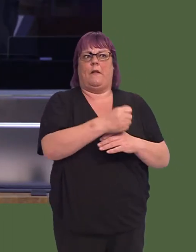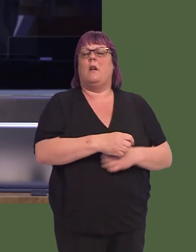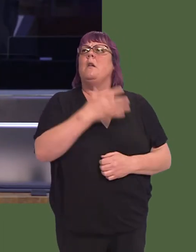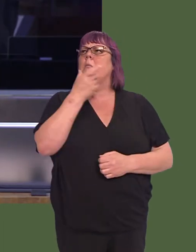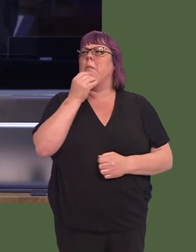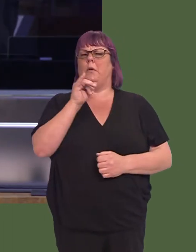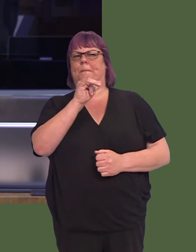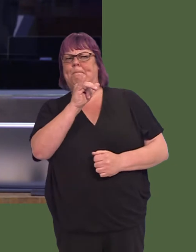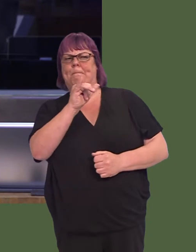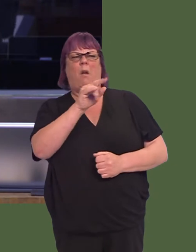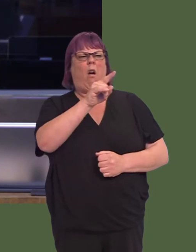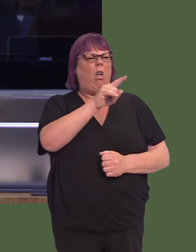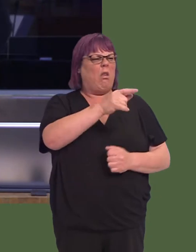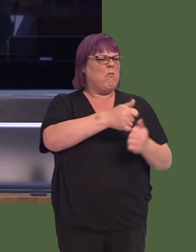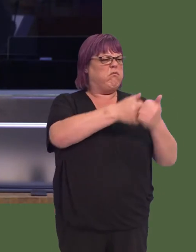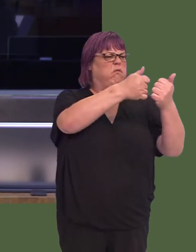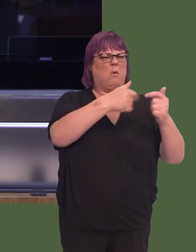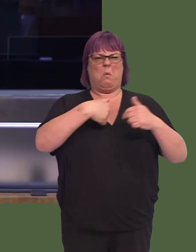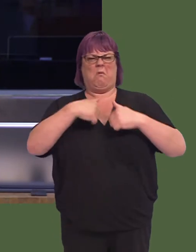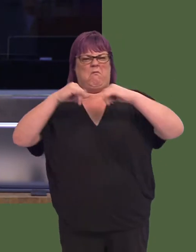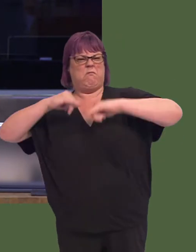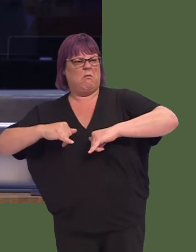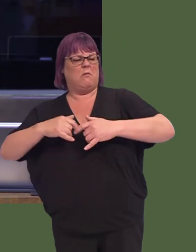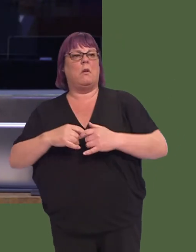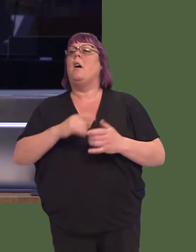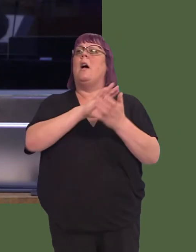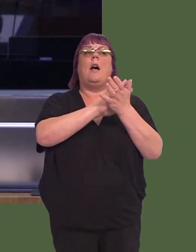There are always going to be perceived winners and losers.